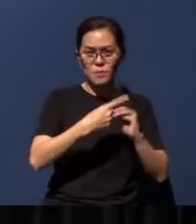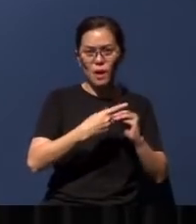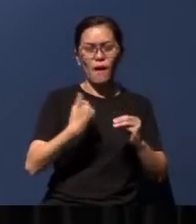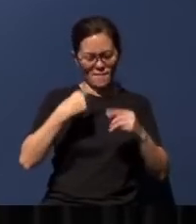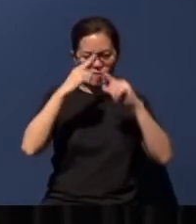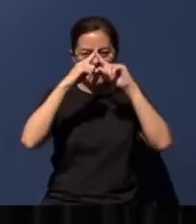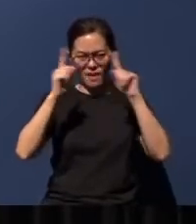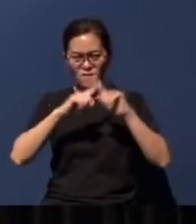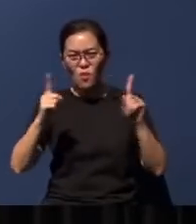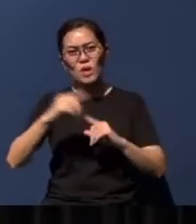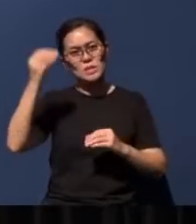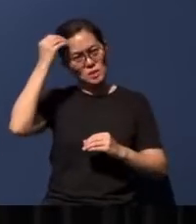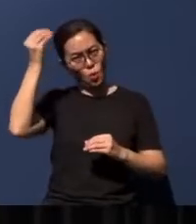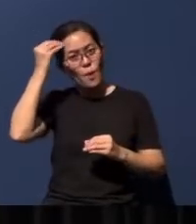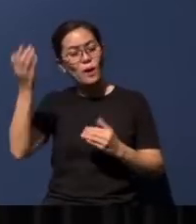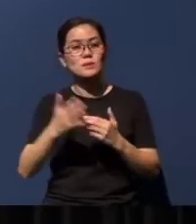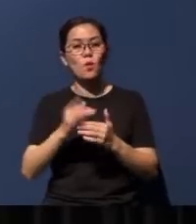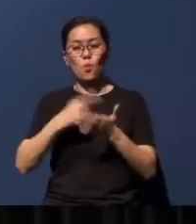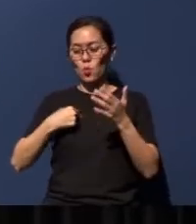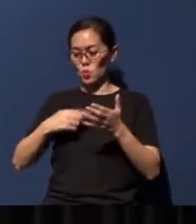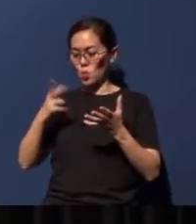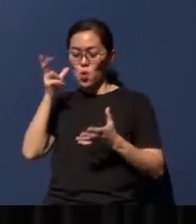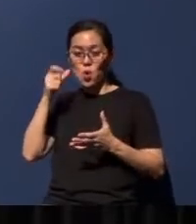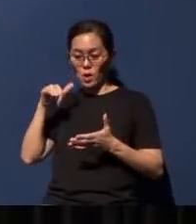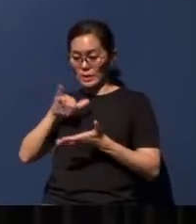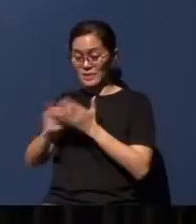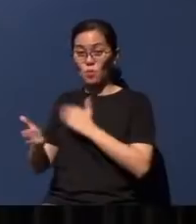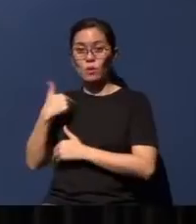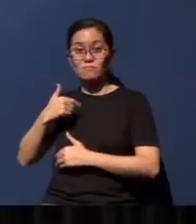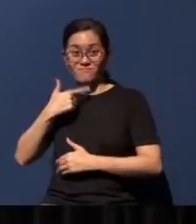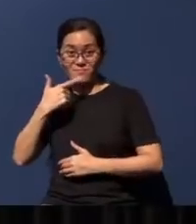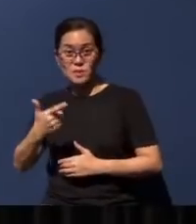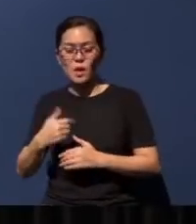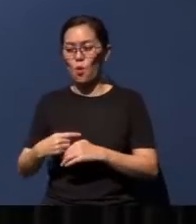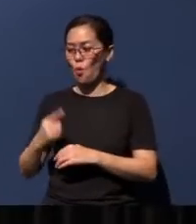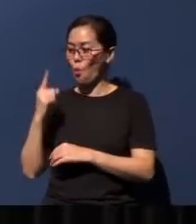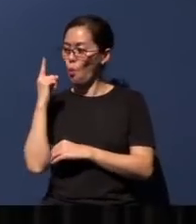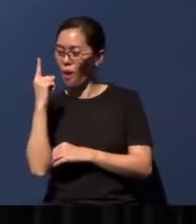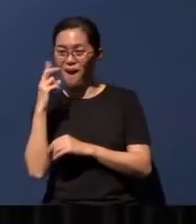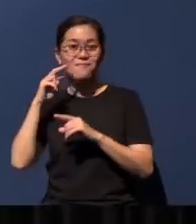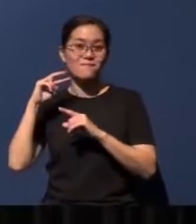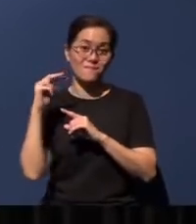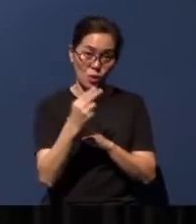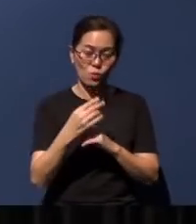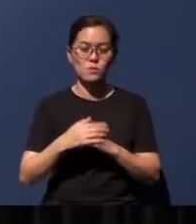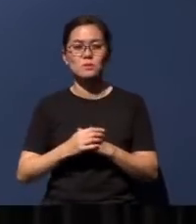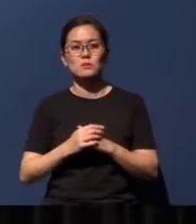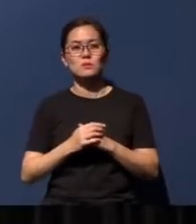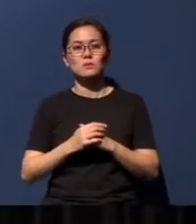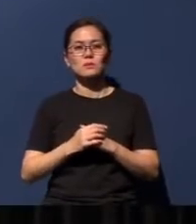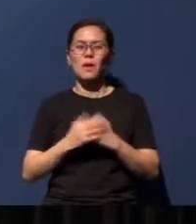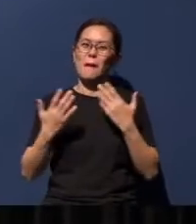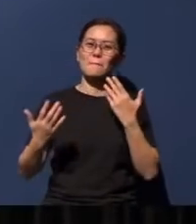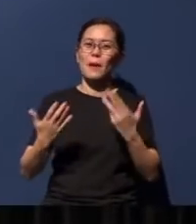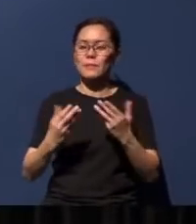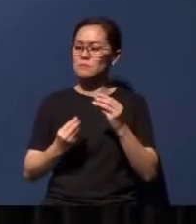So what you will hear from me this morning is one view - it's probably the most widely